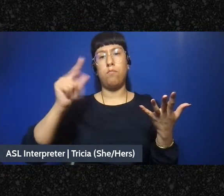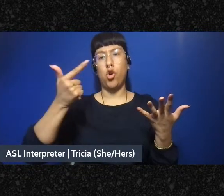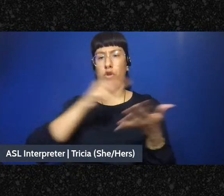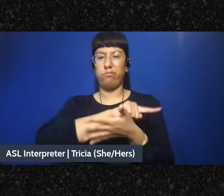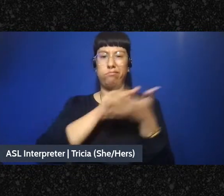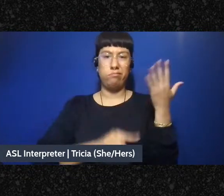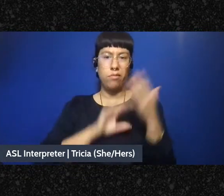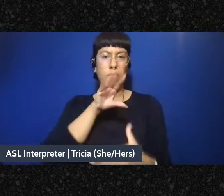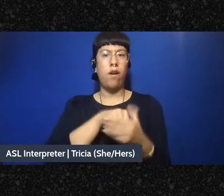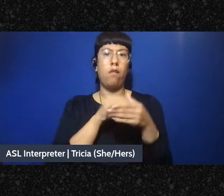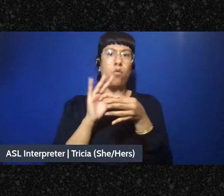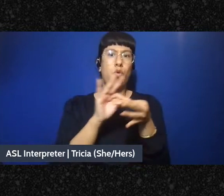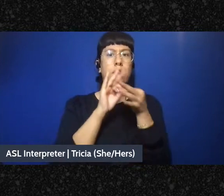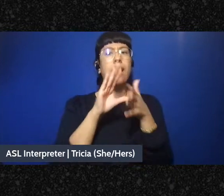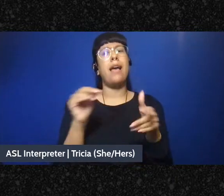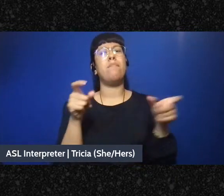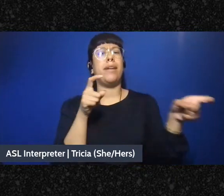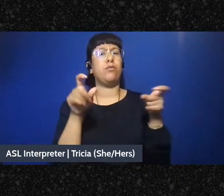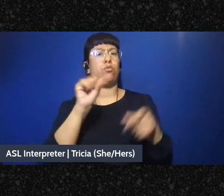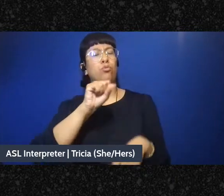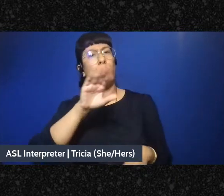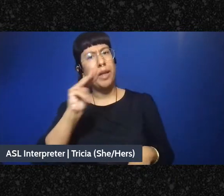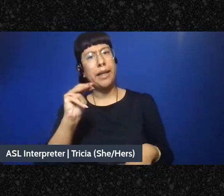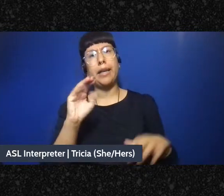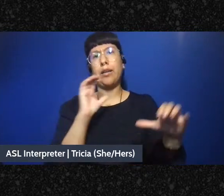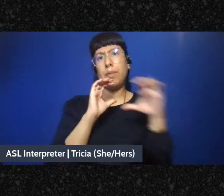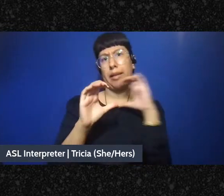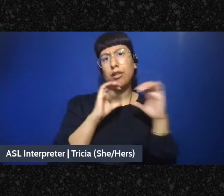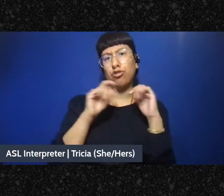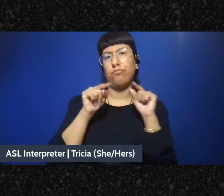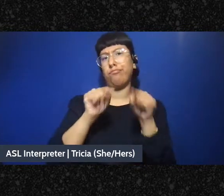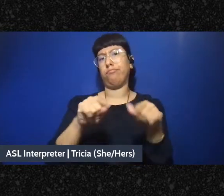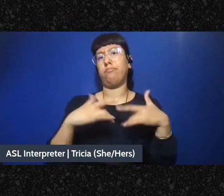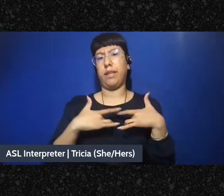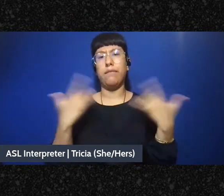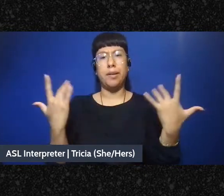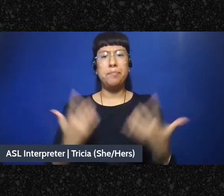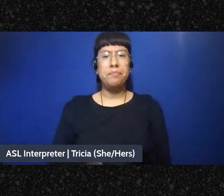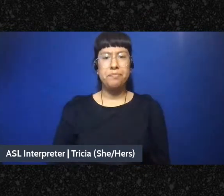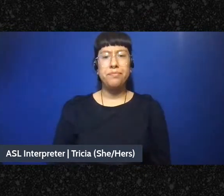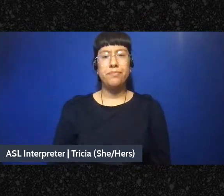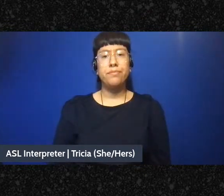including managing the social media and communications during the event and to BCRW